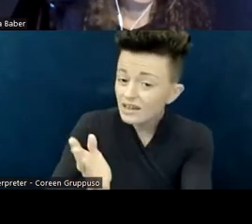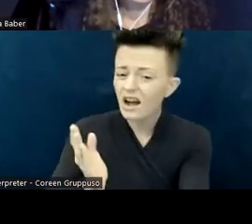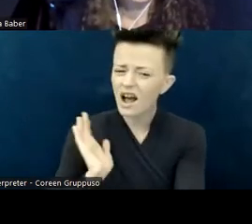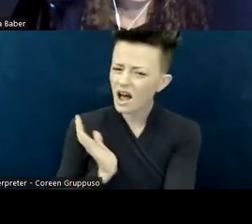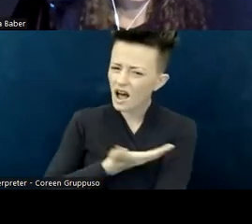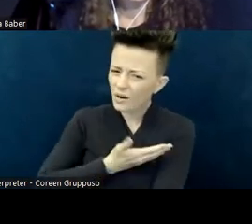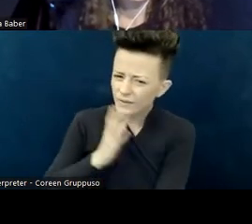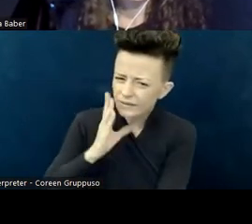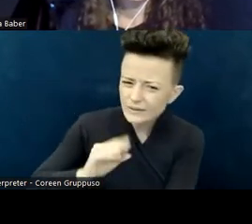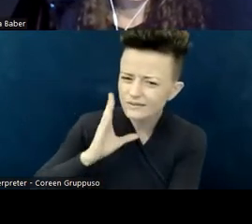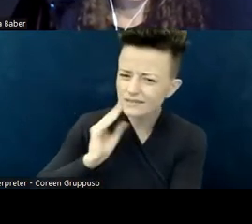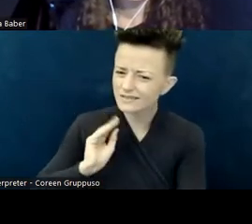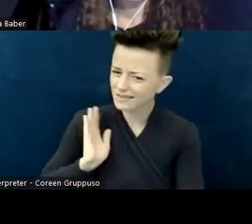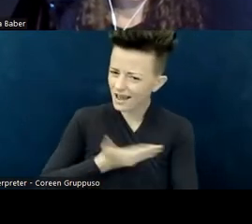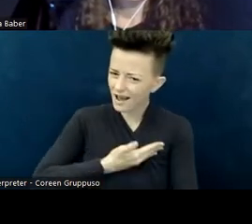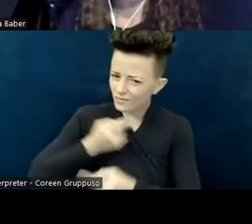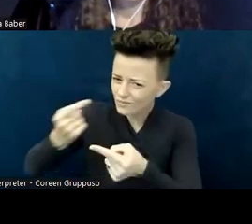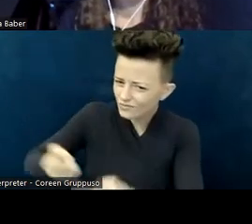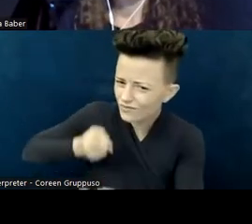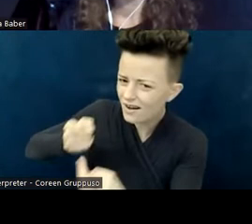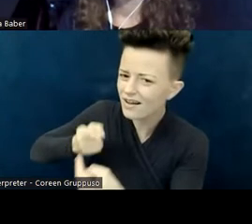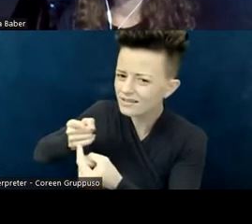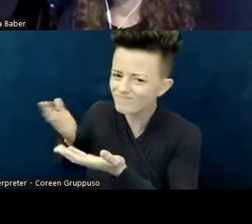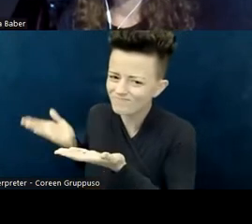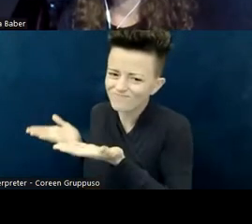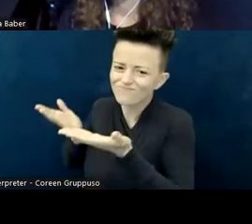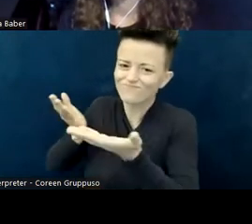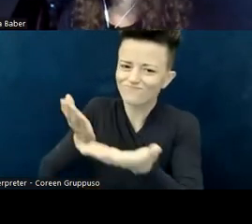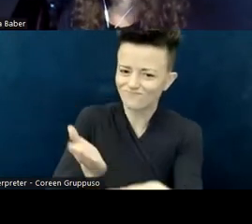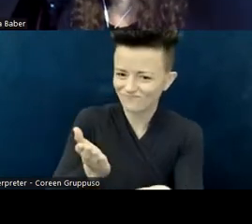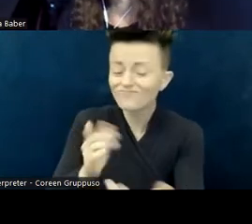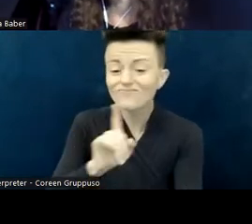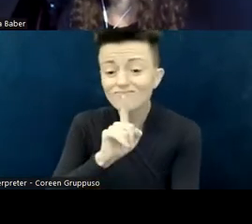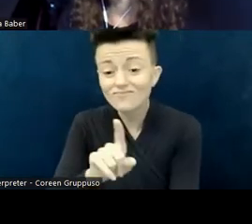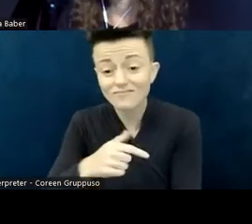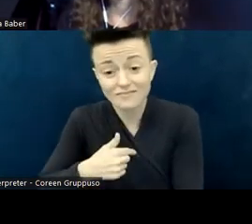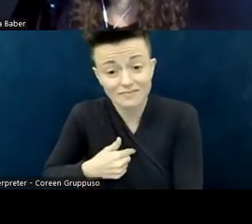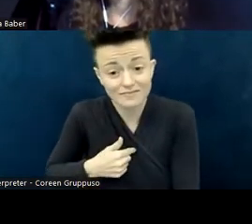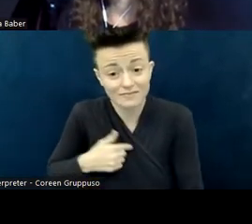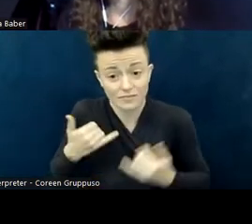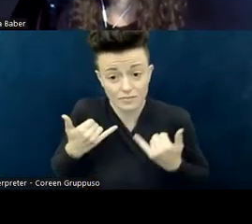I'm here representing those of us who do not have apparent, current, non-temporary disabilities